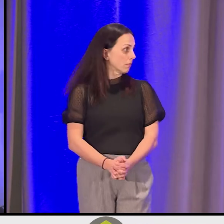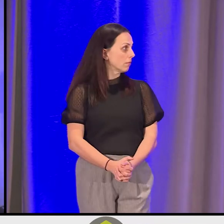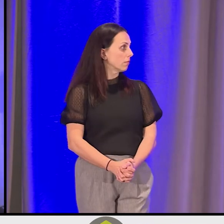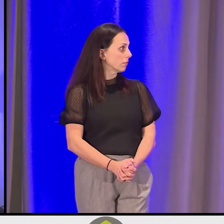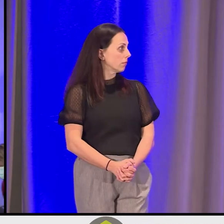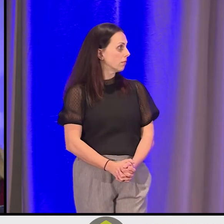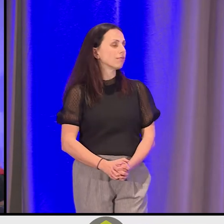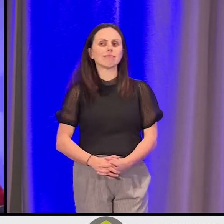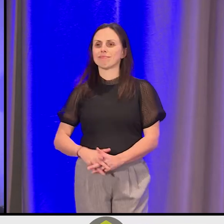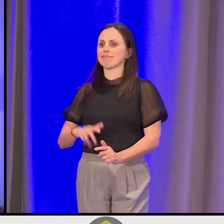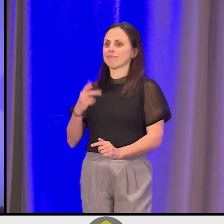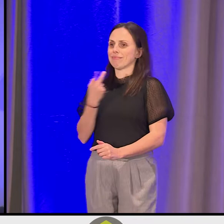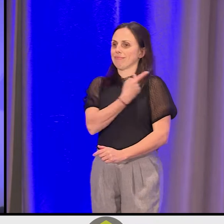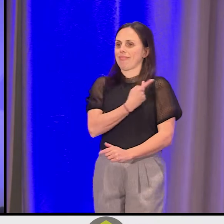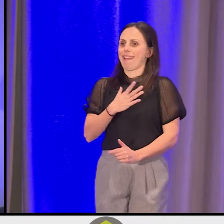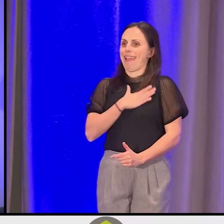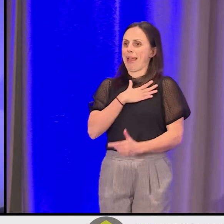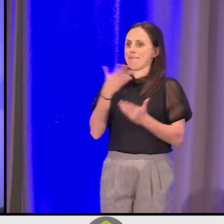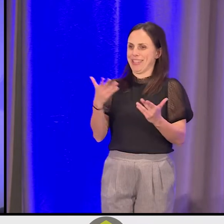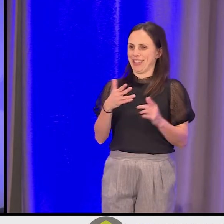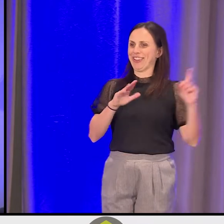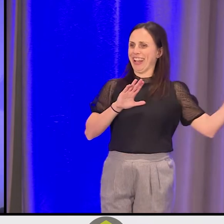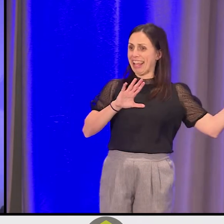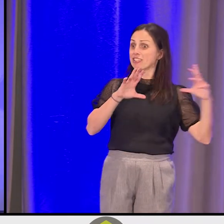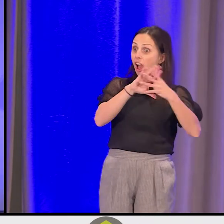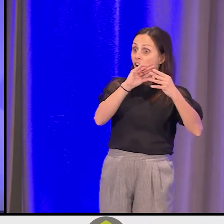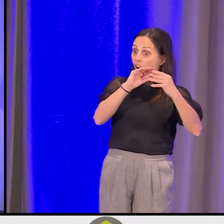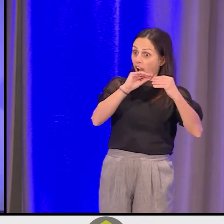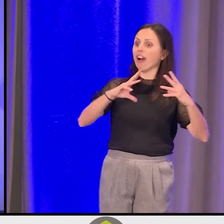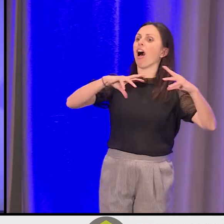Heather: So we're really happy to be here is essentially what Shawn shared.